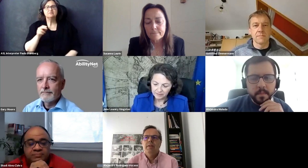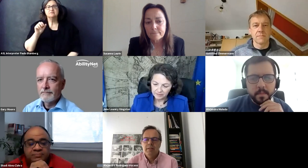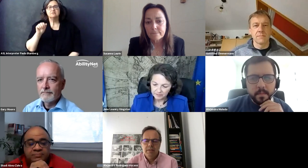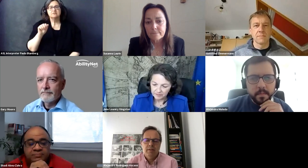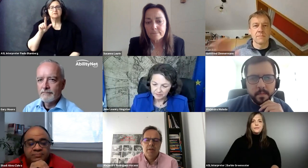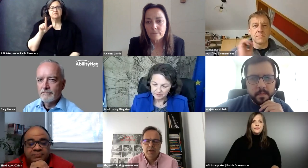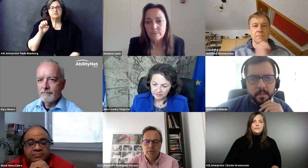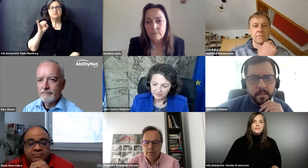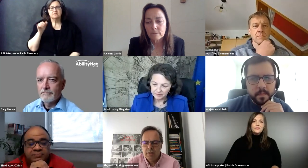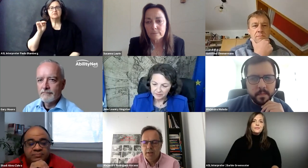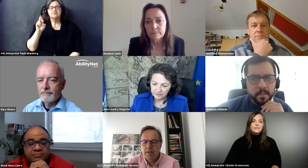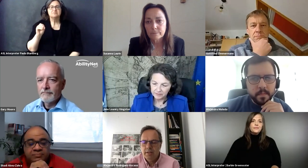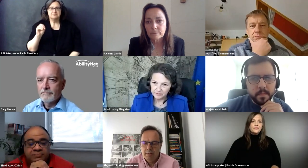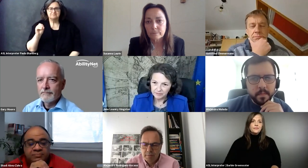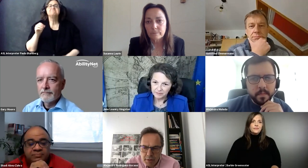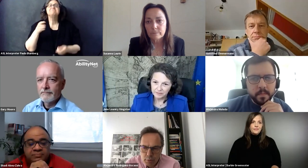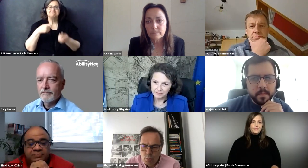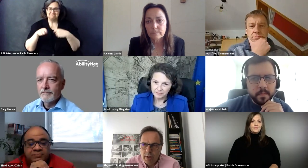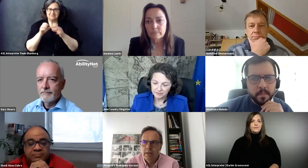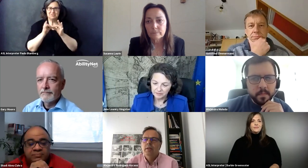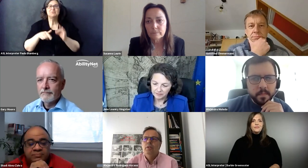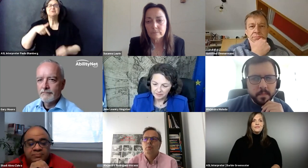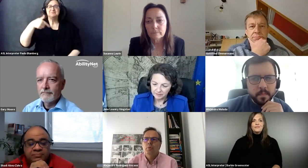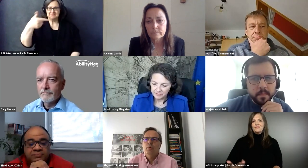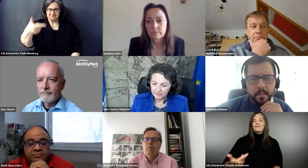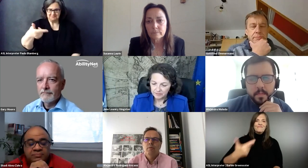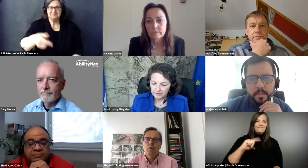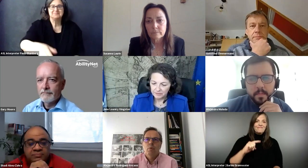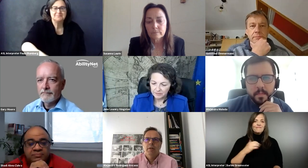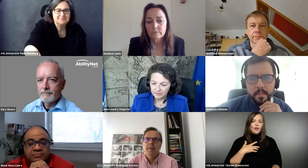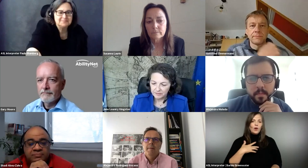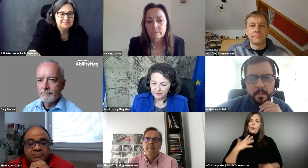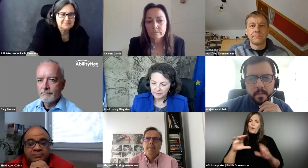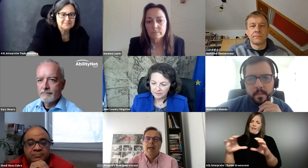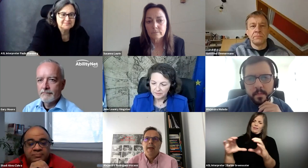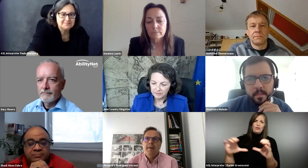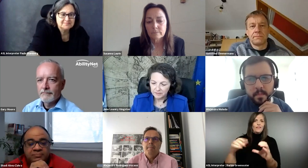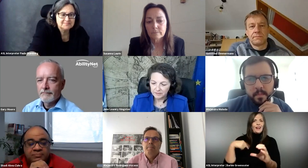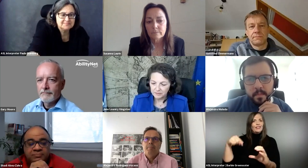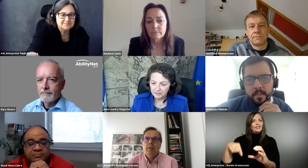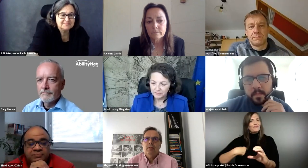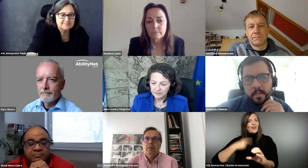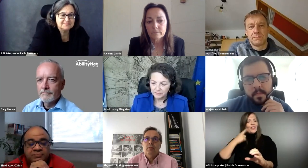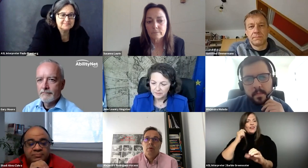of solving this issue from the Spanish perspective? I